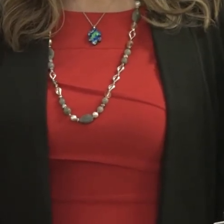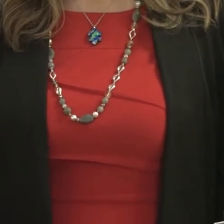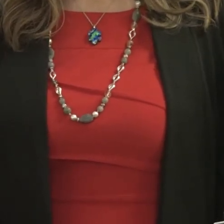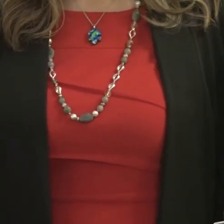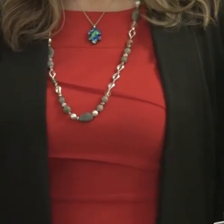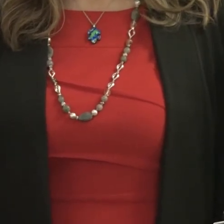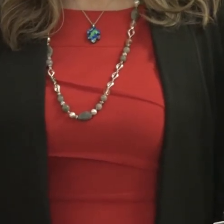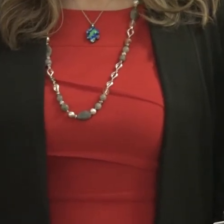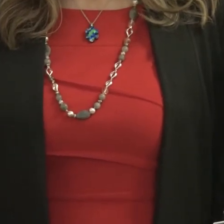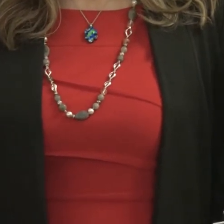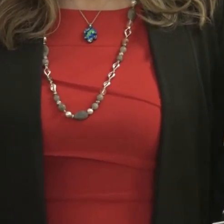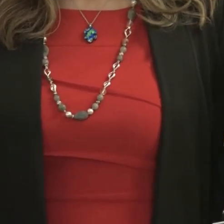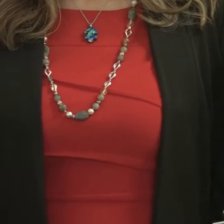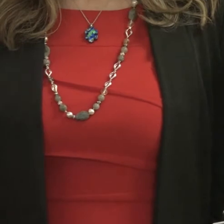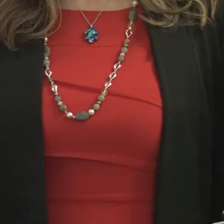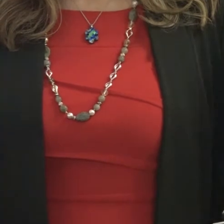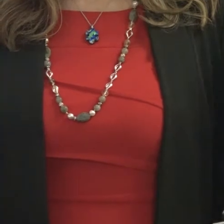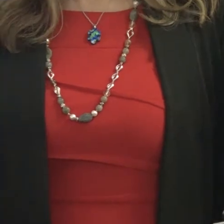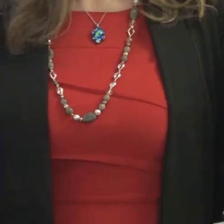of West Virginia Jim Justice